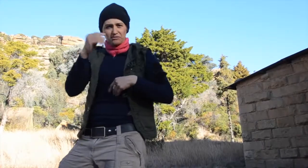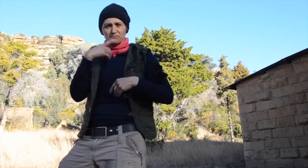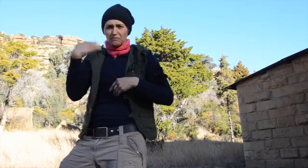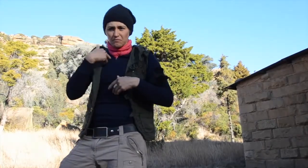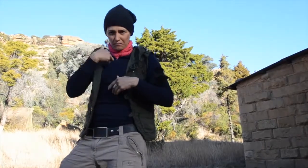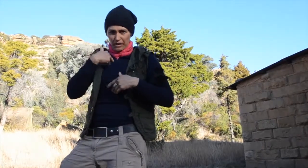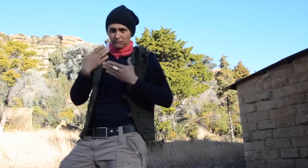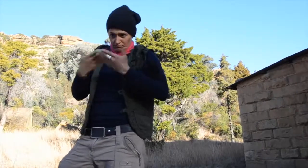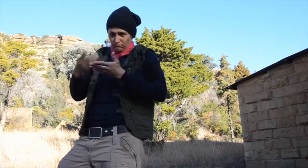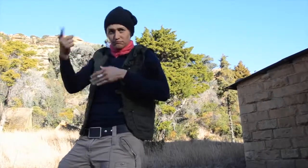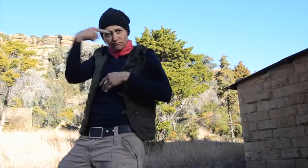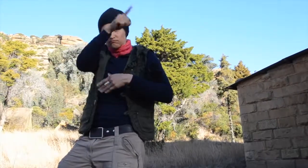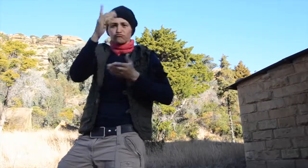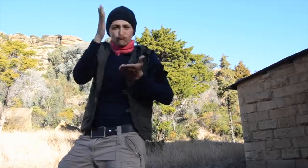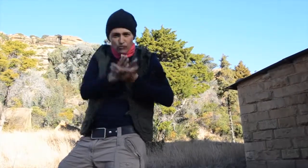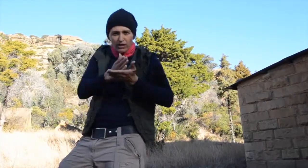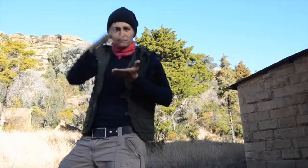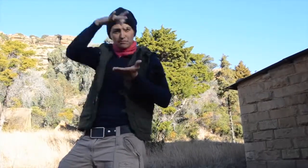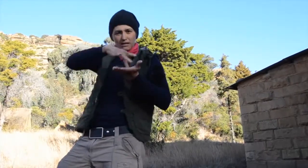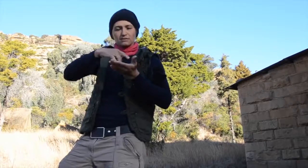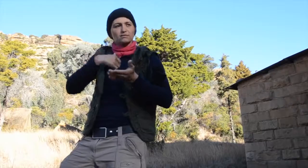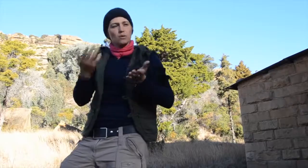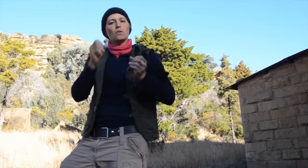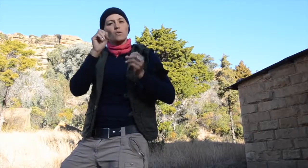two boys were willing to help guide me to find this place.